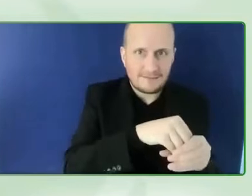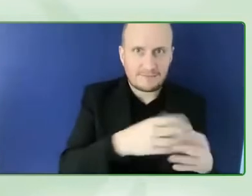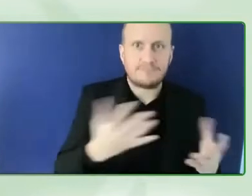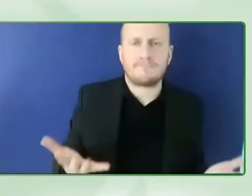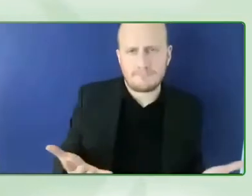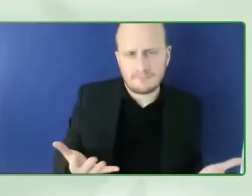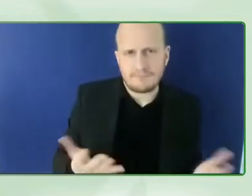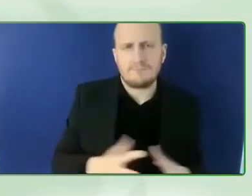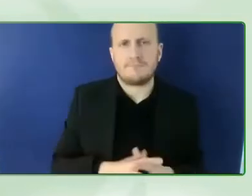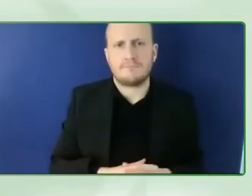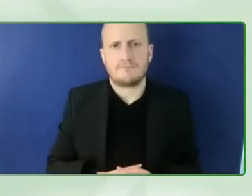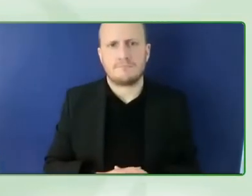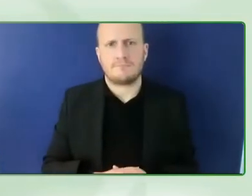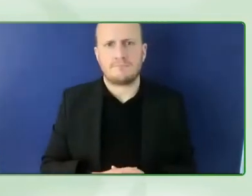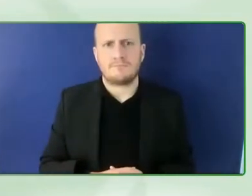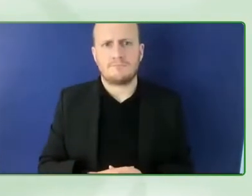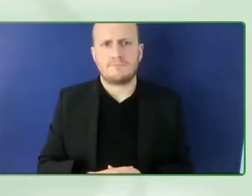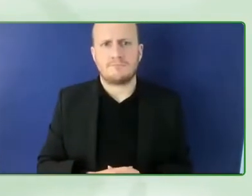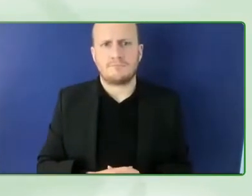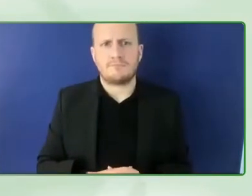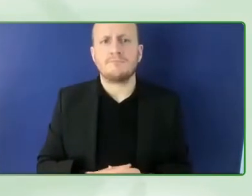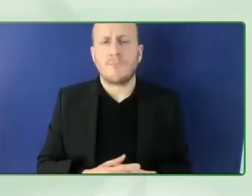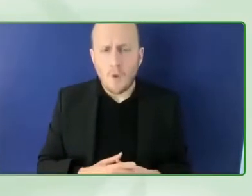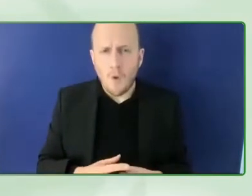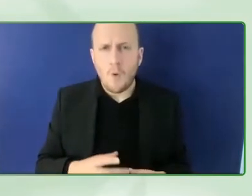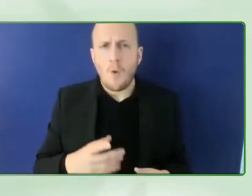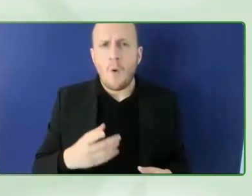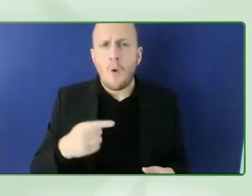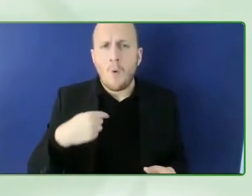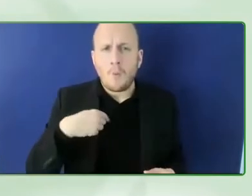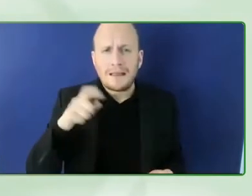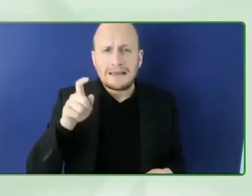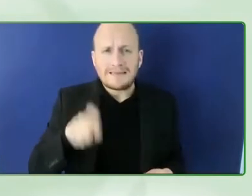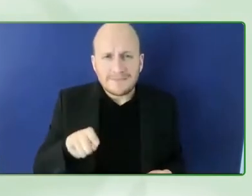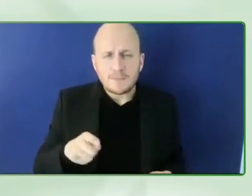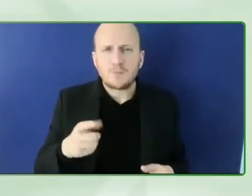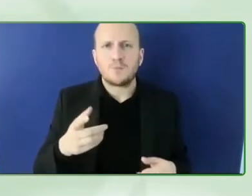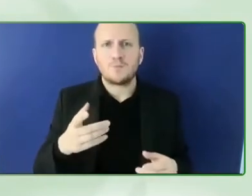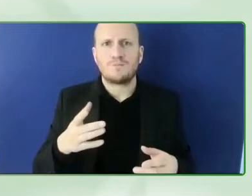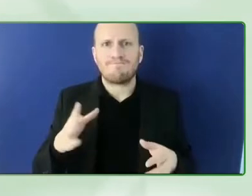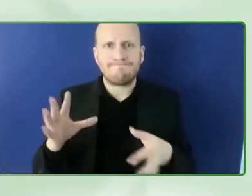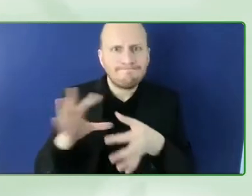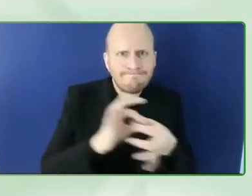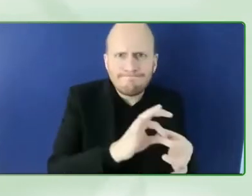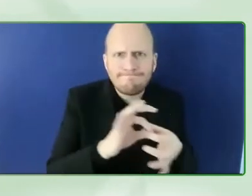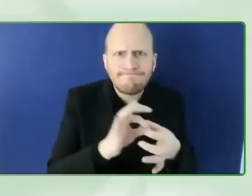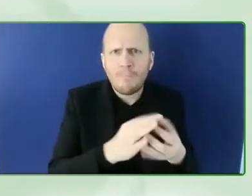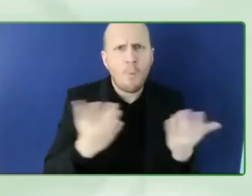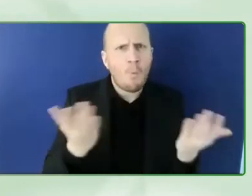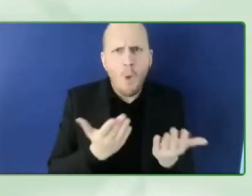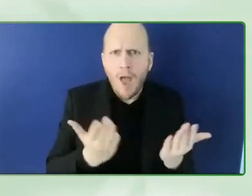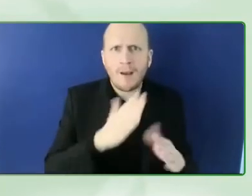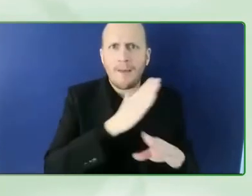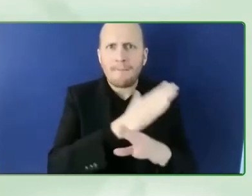better the barriers and what need and what can be done in order to create a future of accessible by